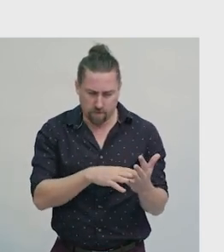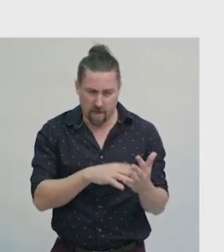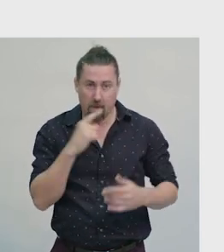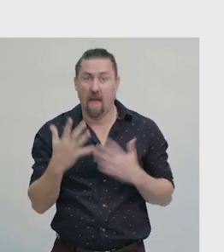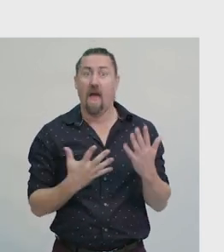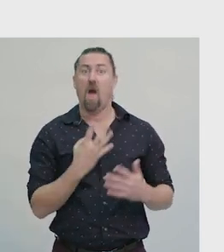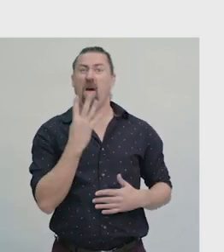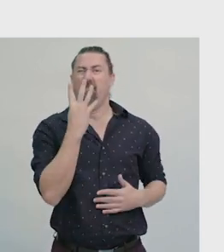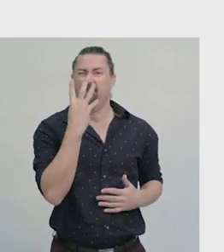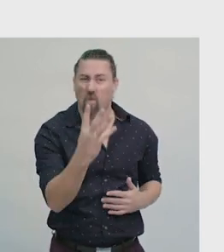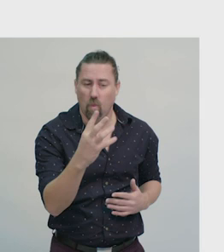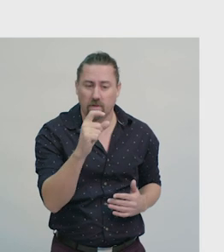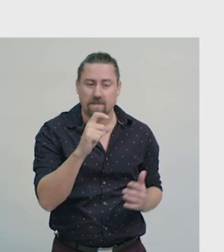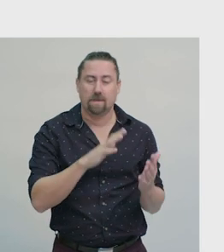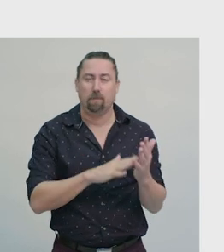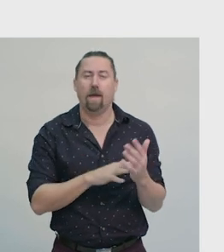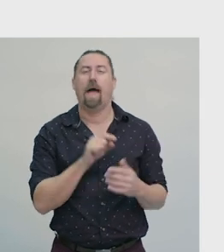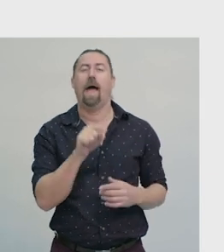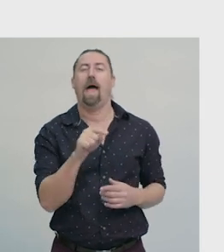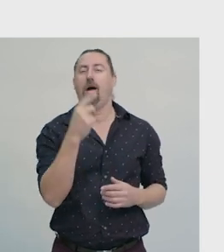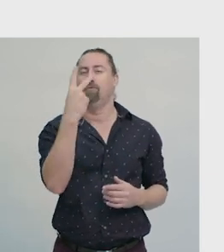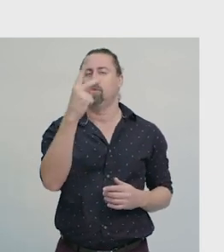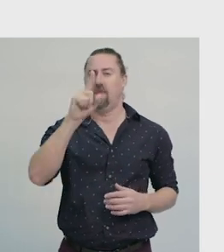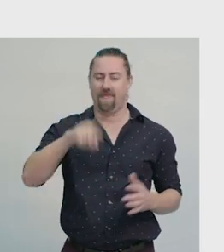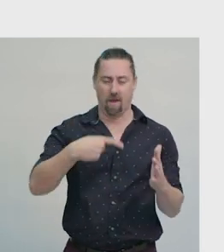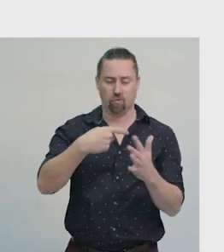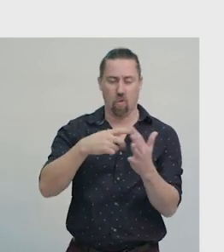4cm = 2,000km